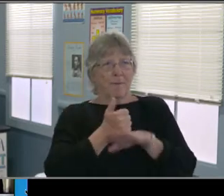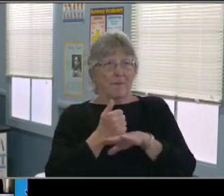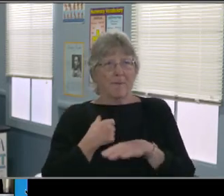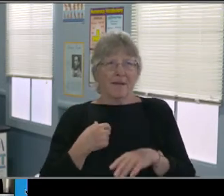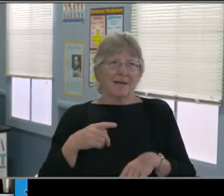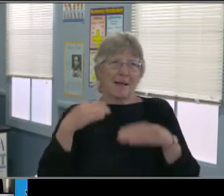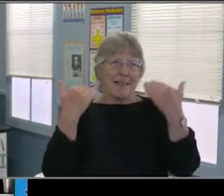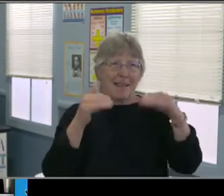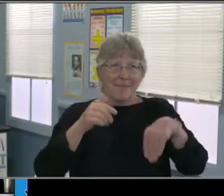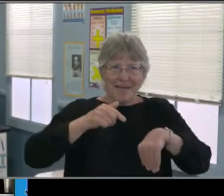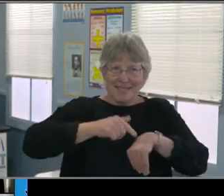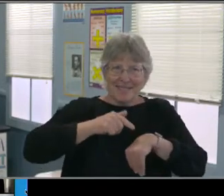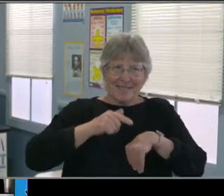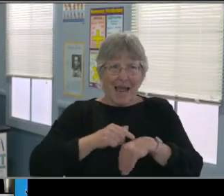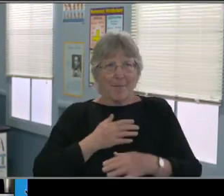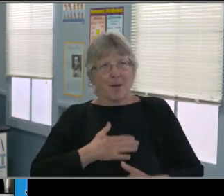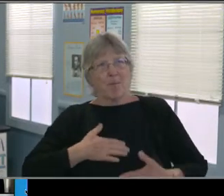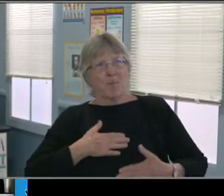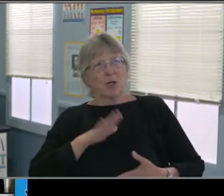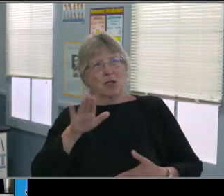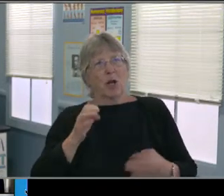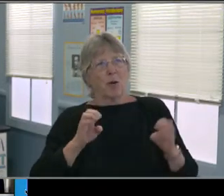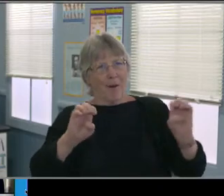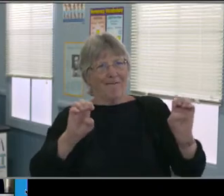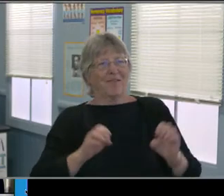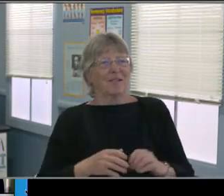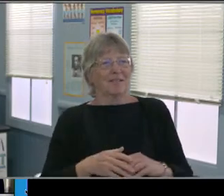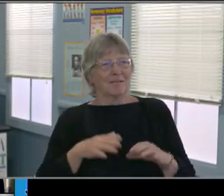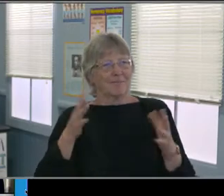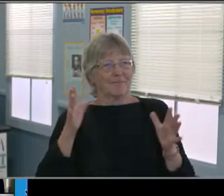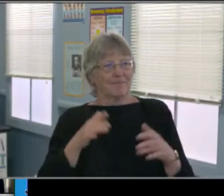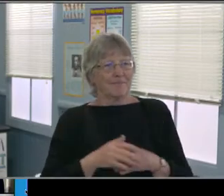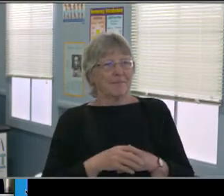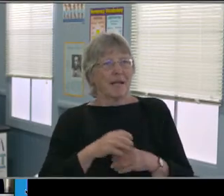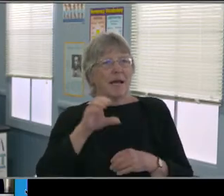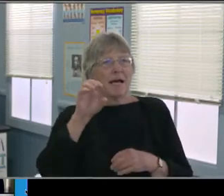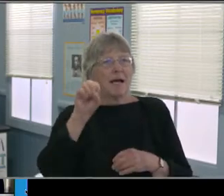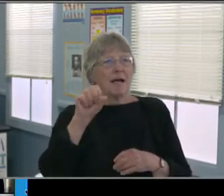but I think the overlap was really nice and necessary.